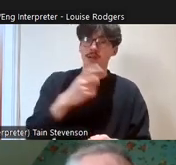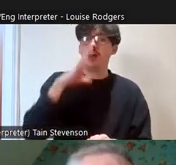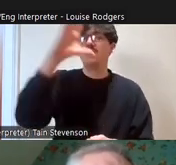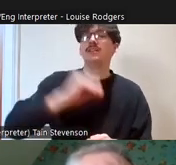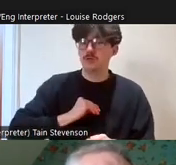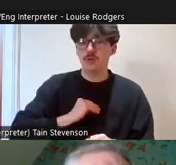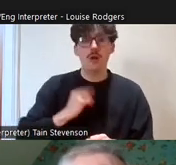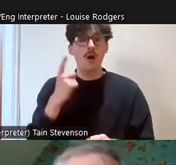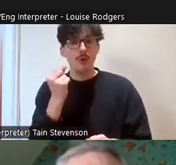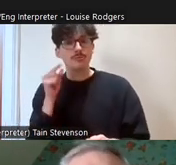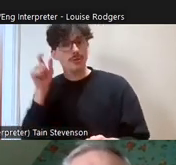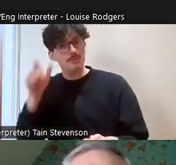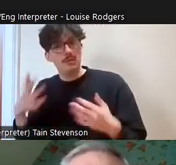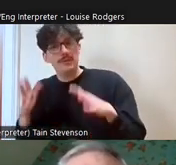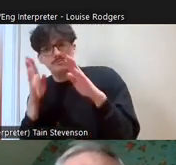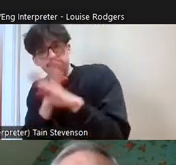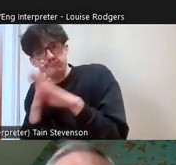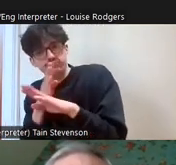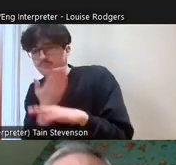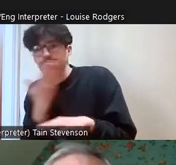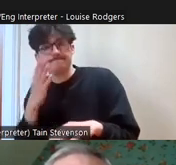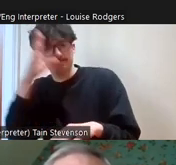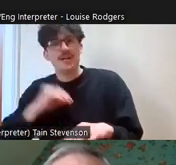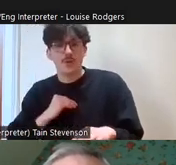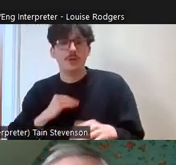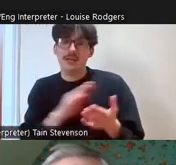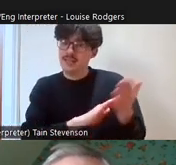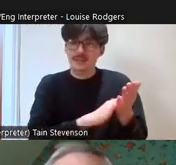actually be higher, these are just where people have been happy to let us know in their feedback